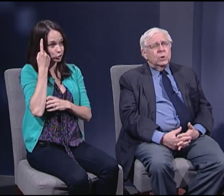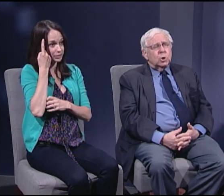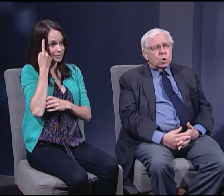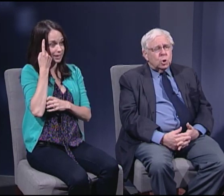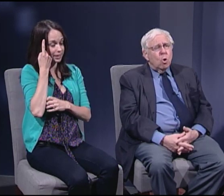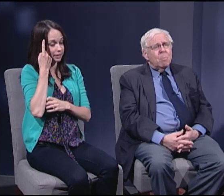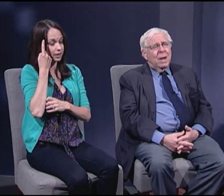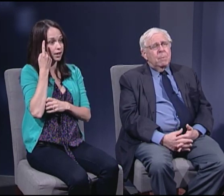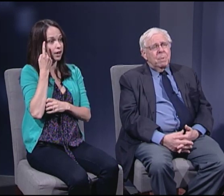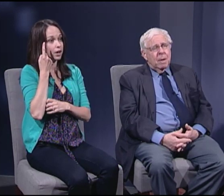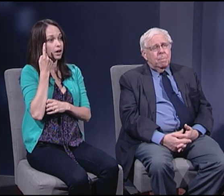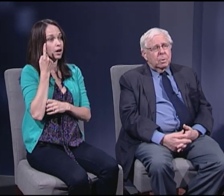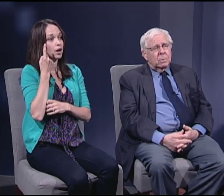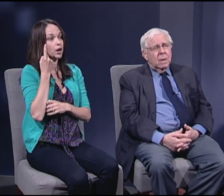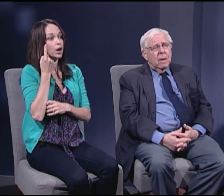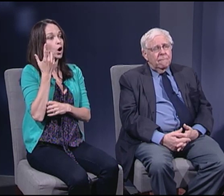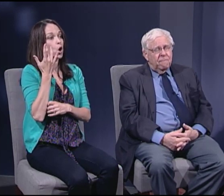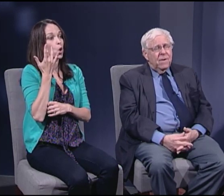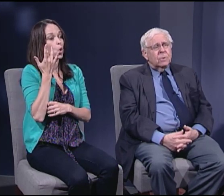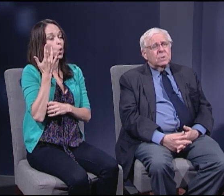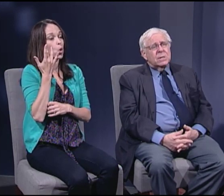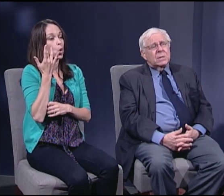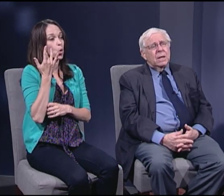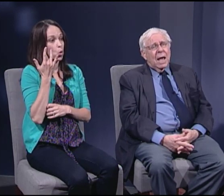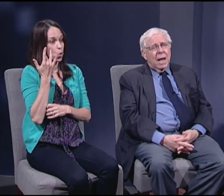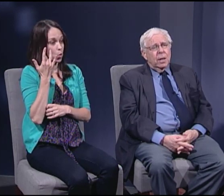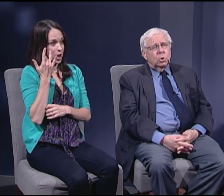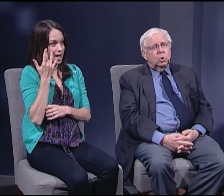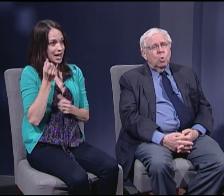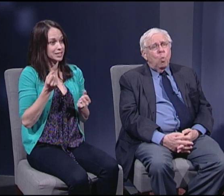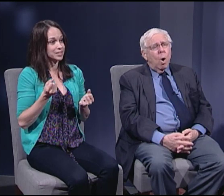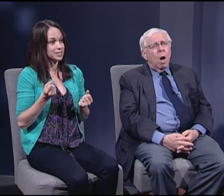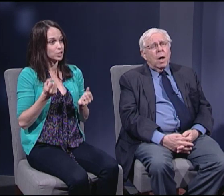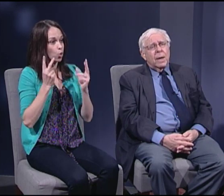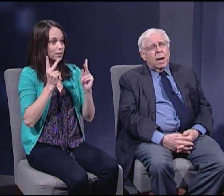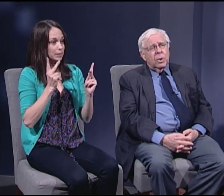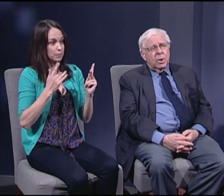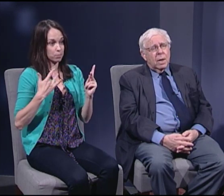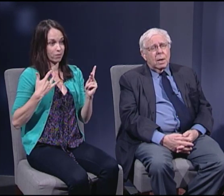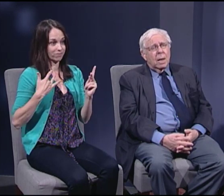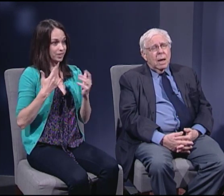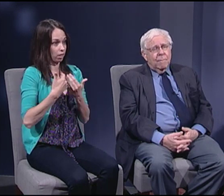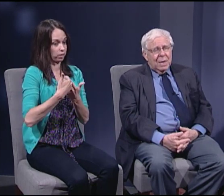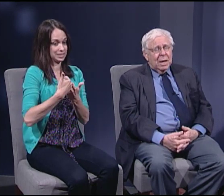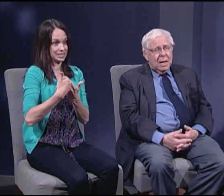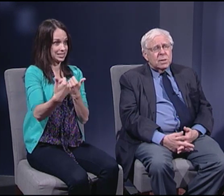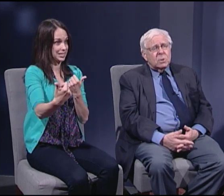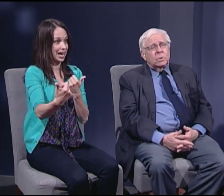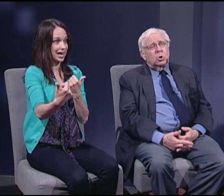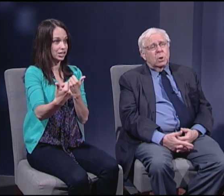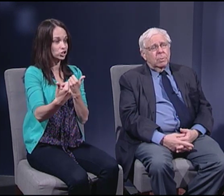so many people feel disengaged, why I think it is legitimate